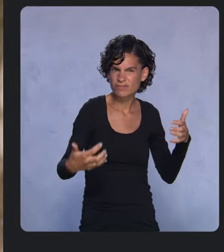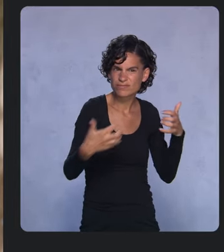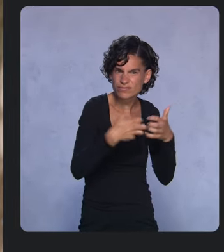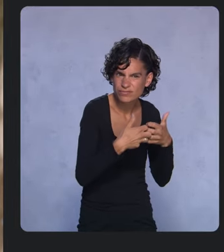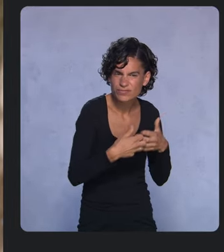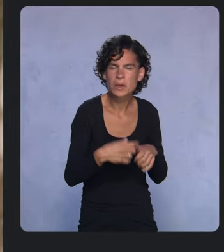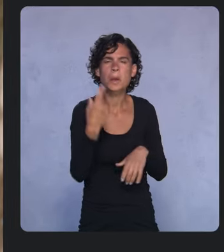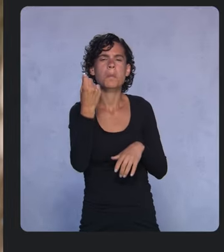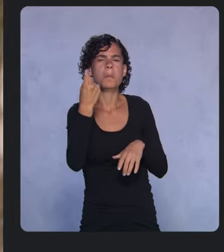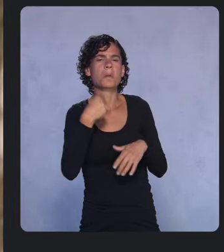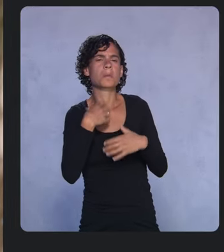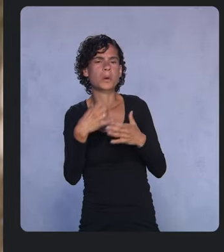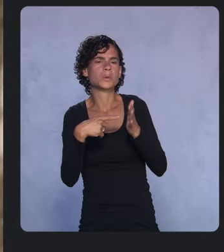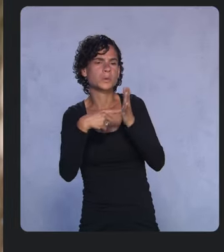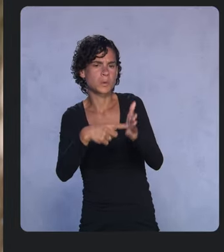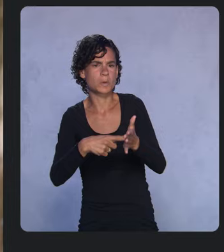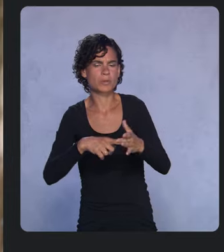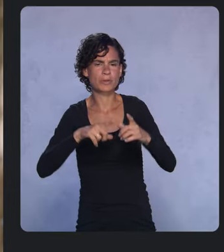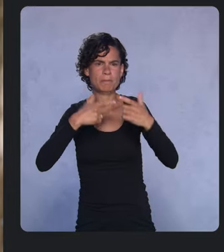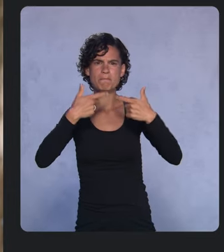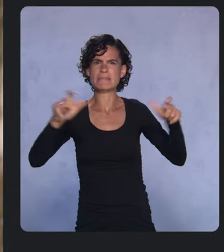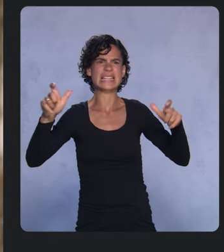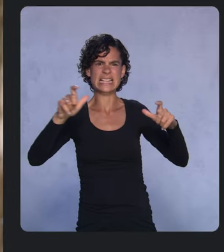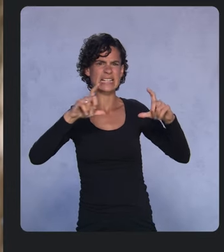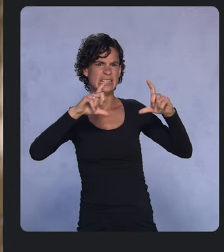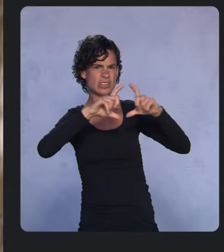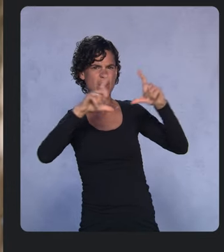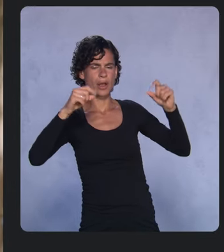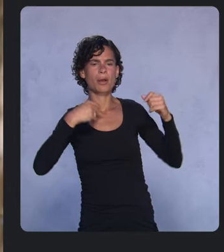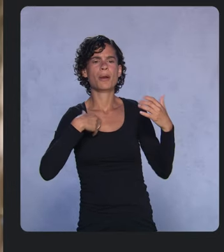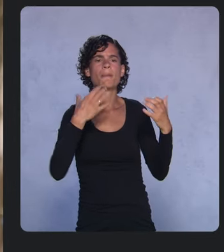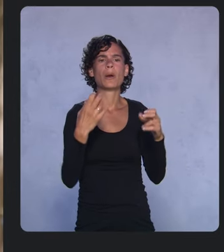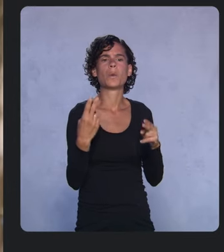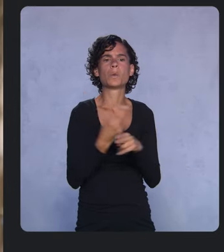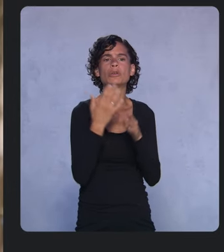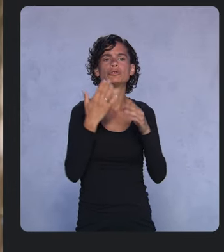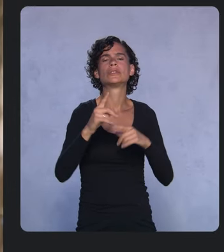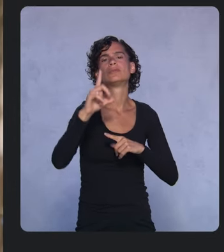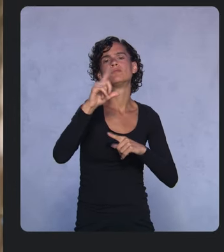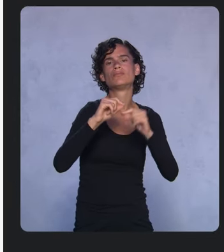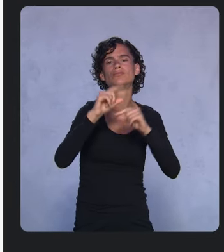These cards are pretty big, and I would like the user to be able to collapse them and expand them. So let's take a look at the code.